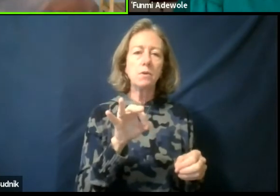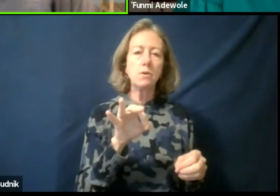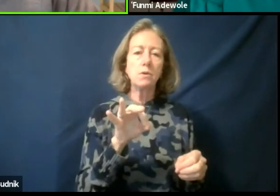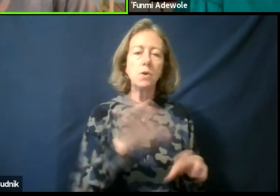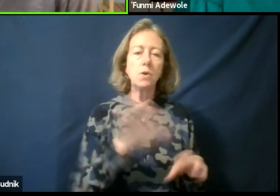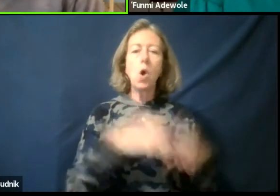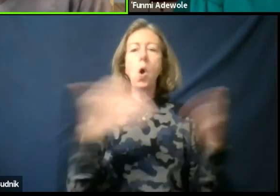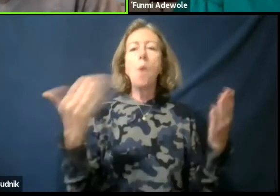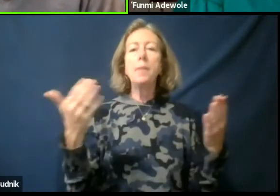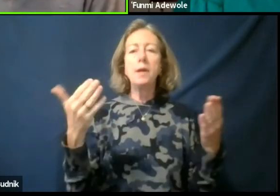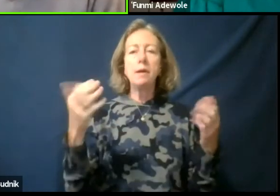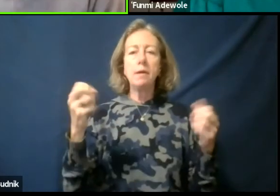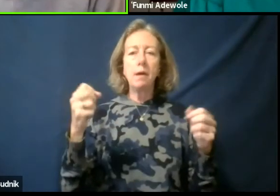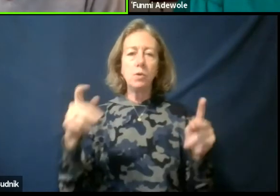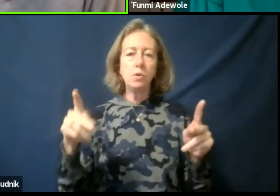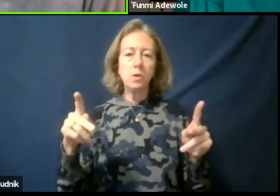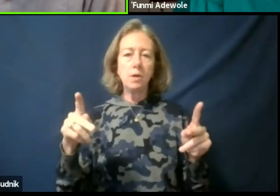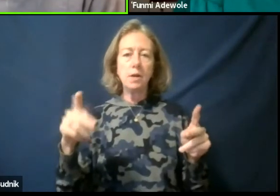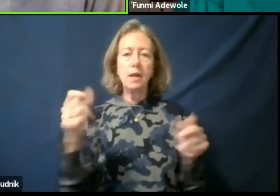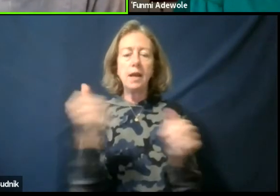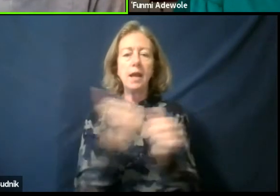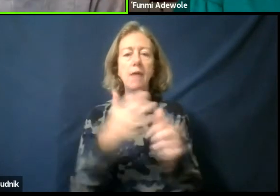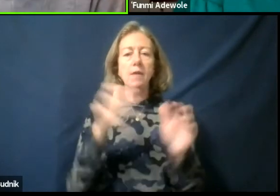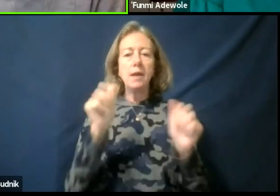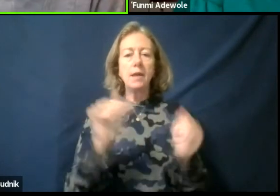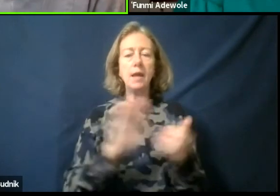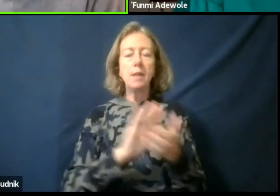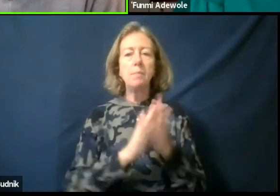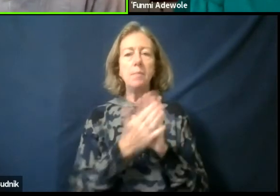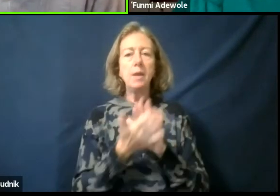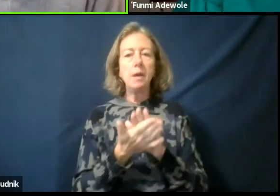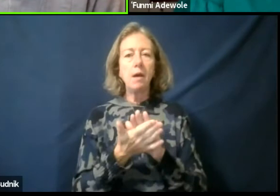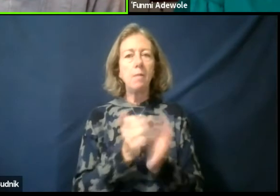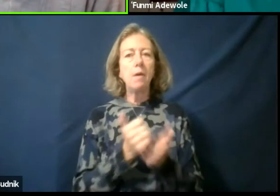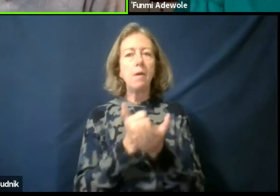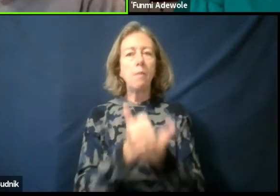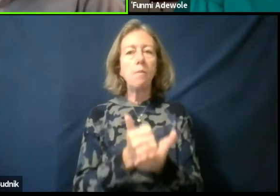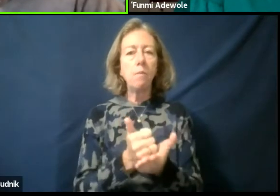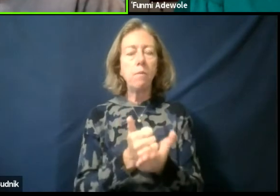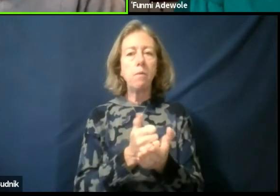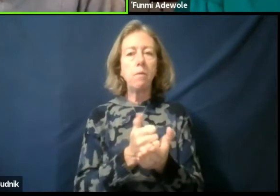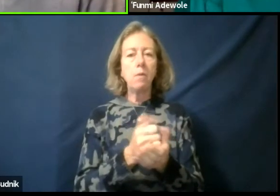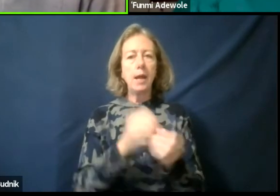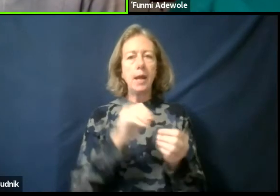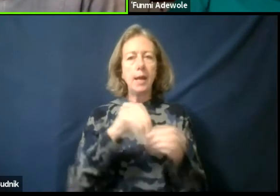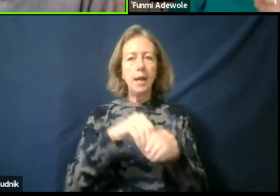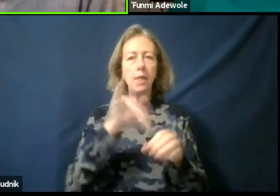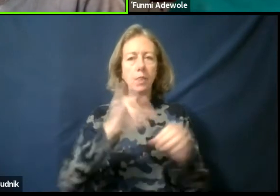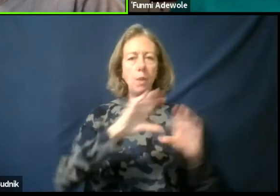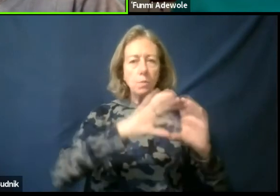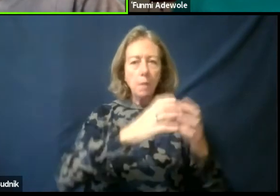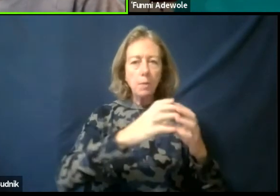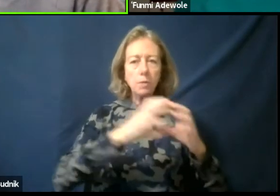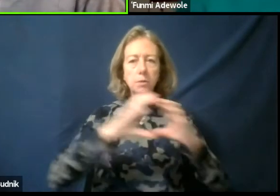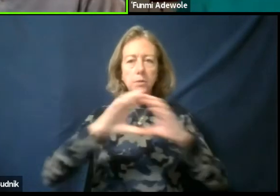where all these things can become useful in those our bubbles, right. So that you can see you know what that means,